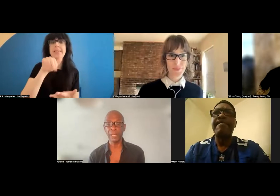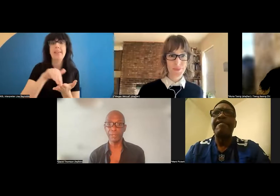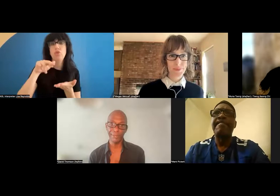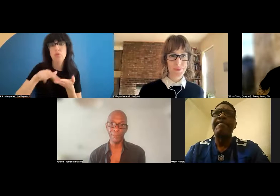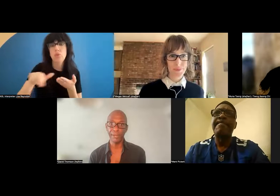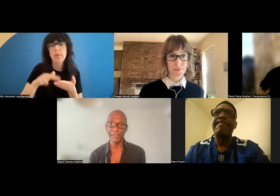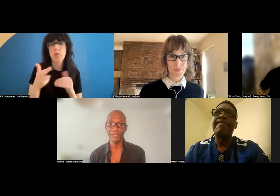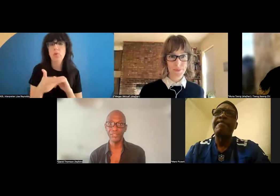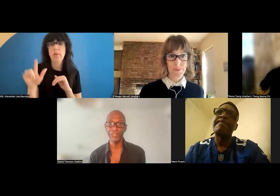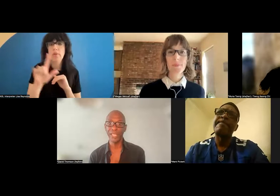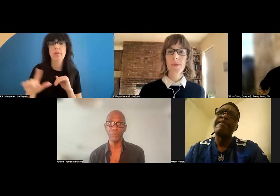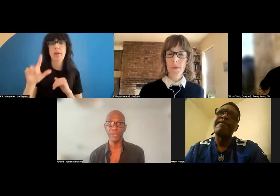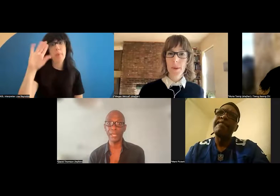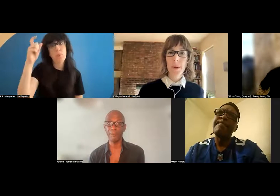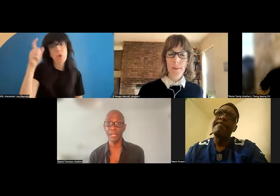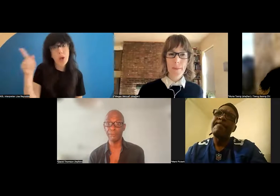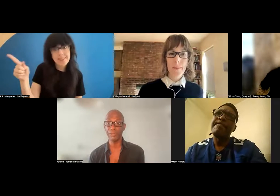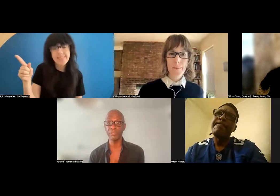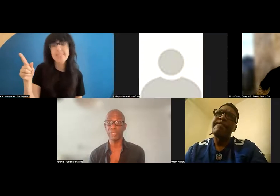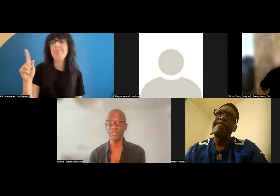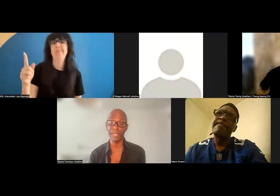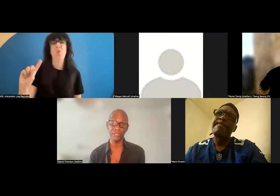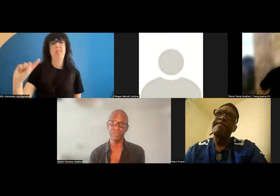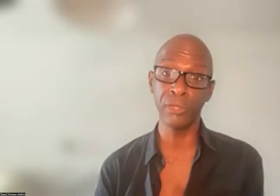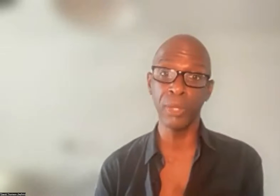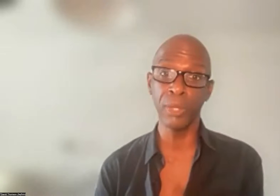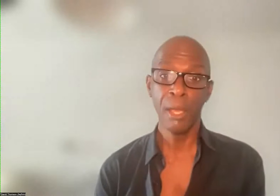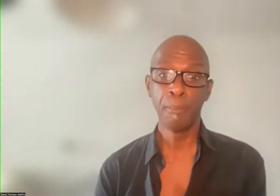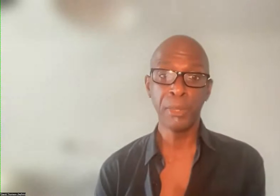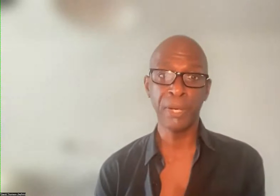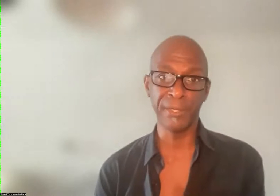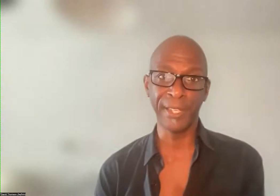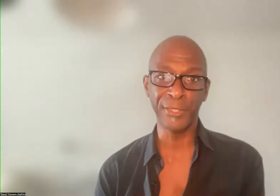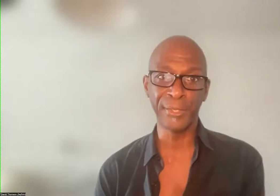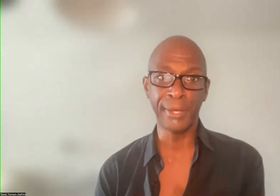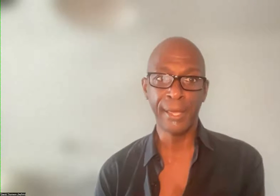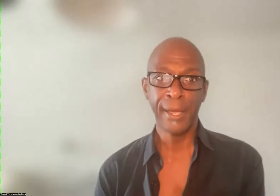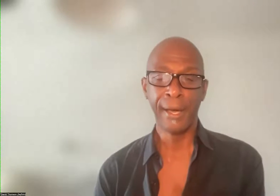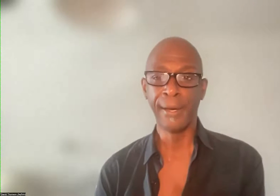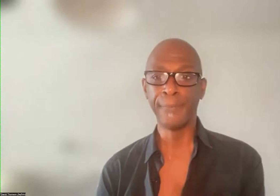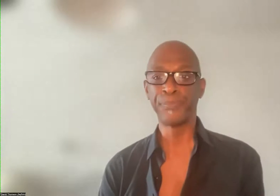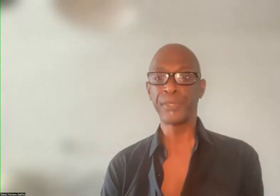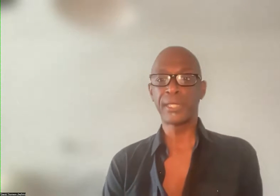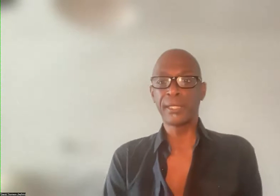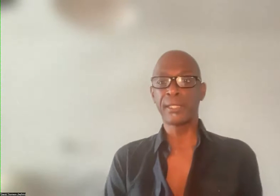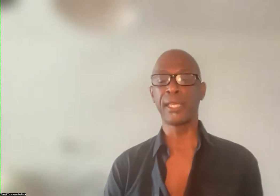reference library in the Bronx, so that's where I got my first introduction actually to book preservation